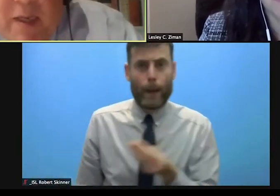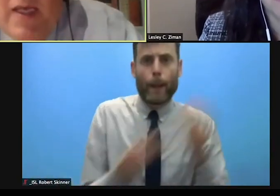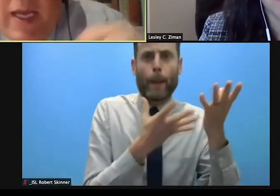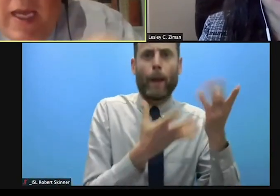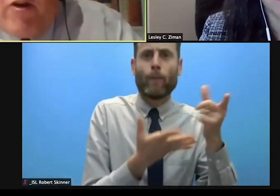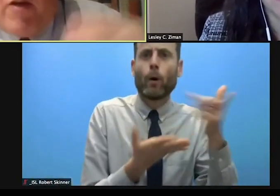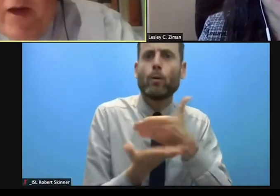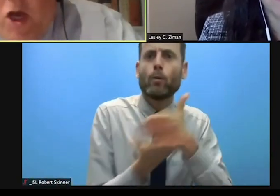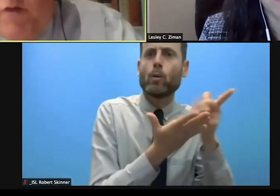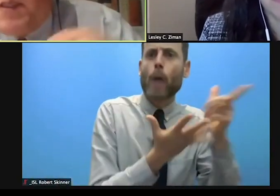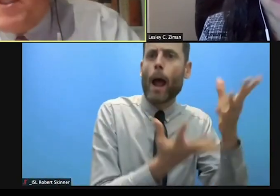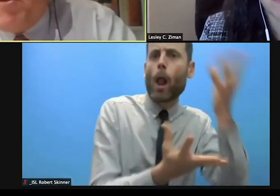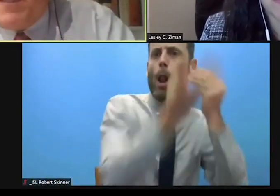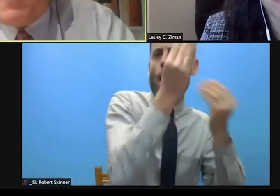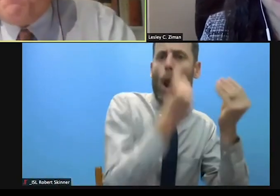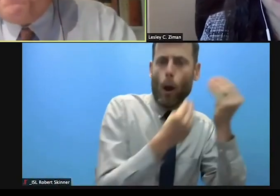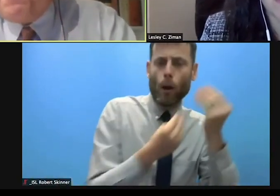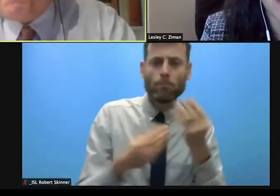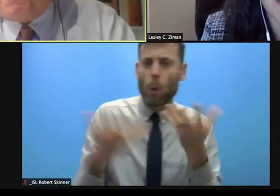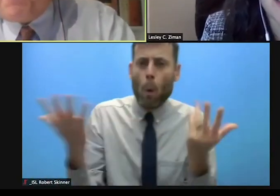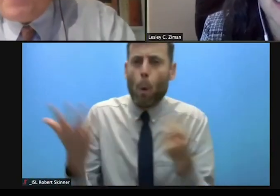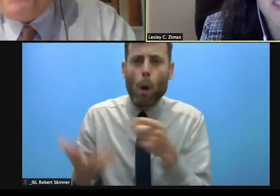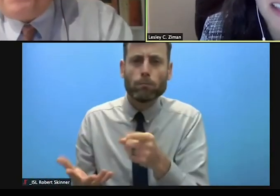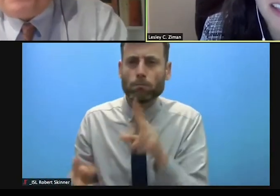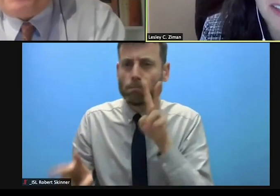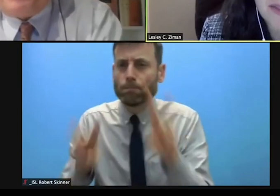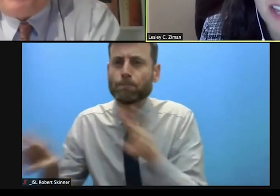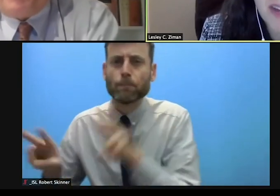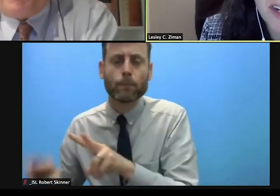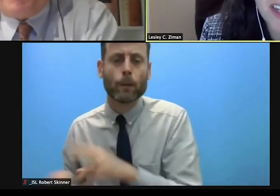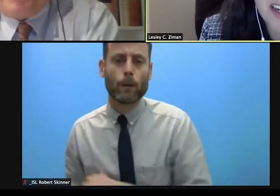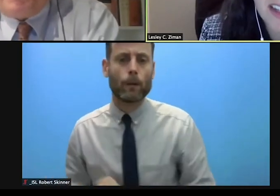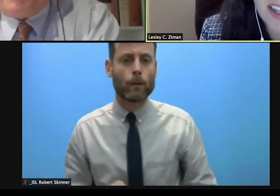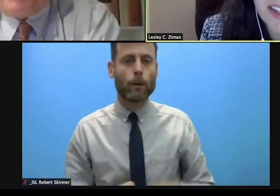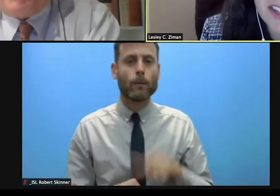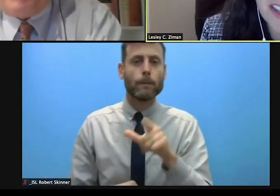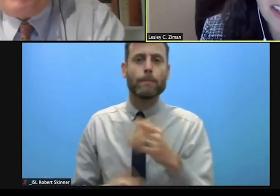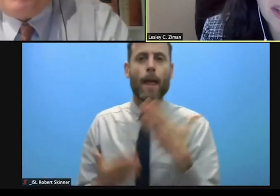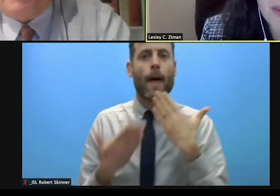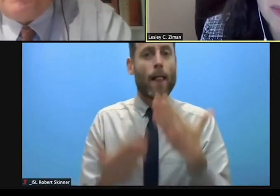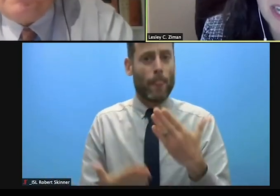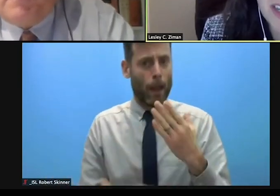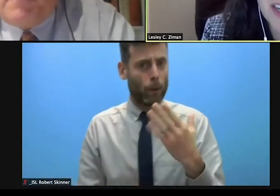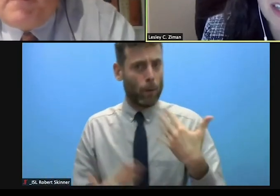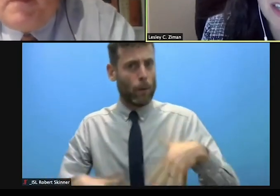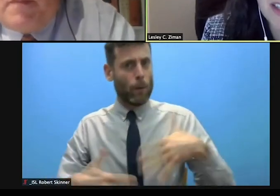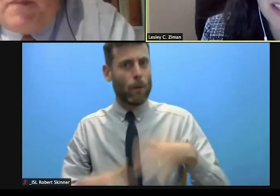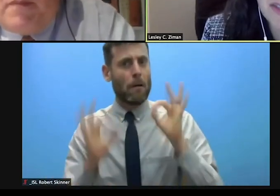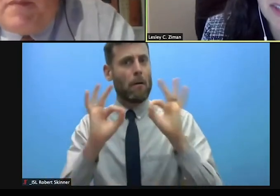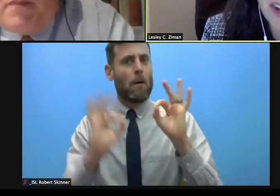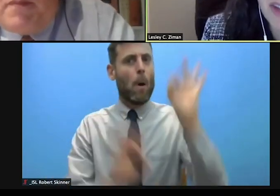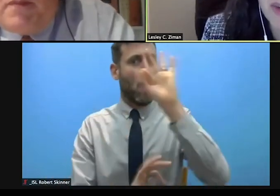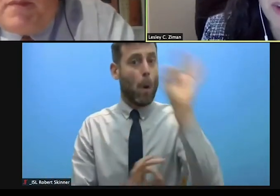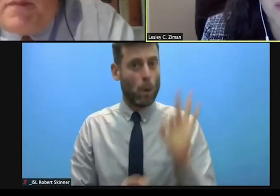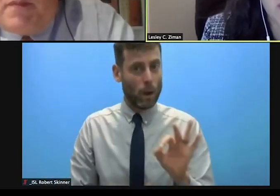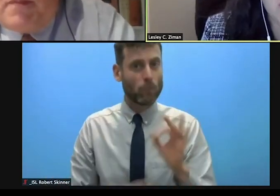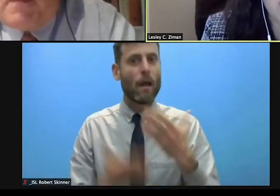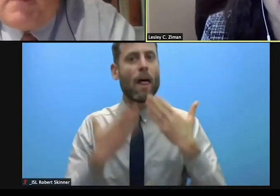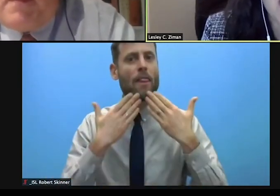been hearing about? Over to you, Lesley. >> Lesley Ziman: Thank you to that question and thank you to the Global Protection Cluster for all the work on the report.